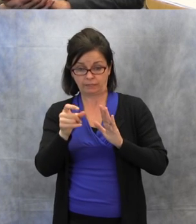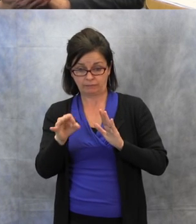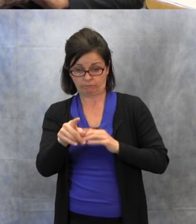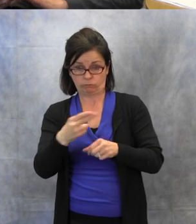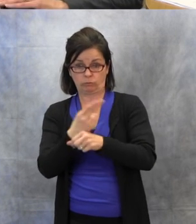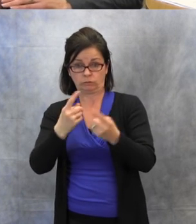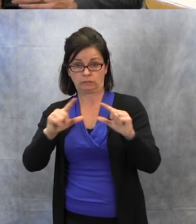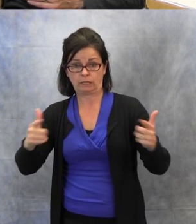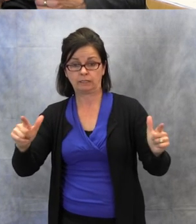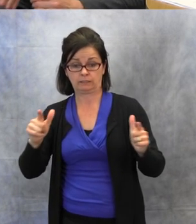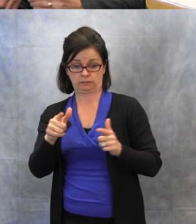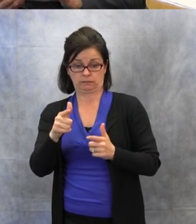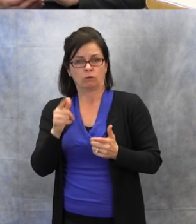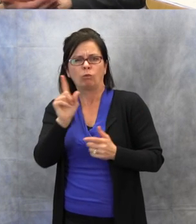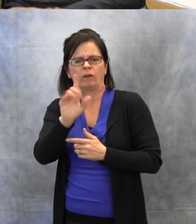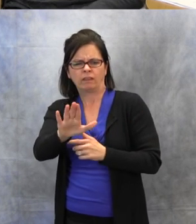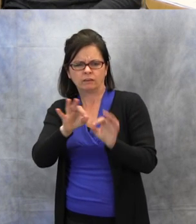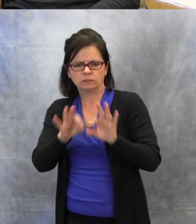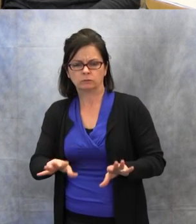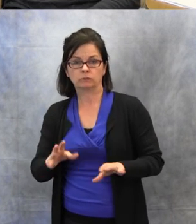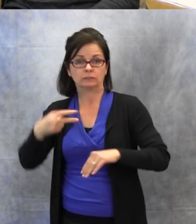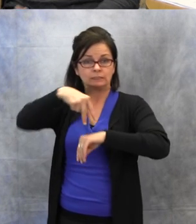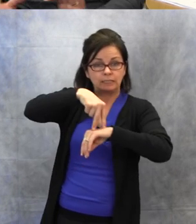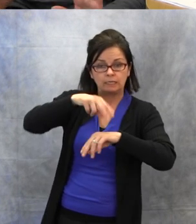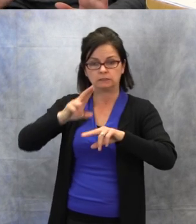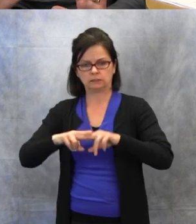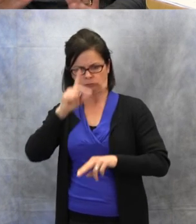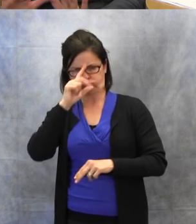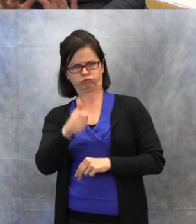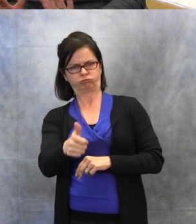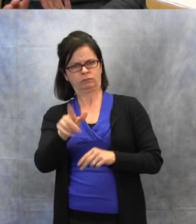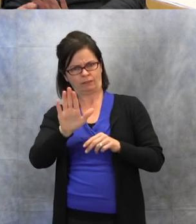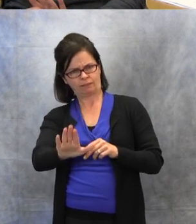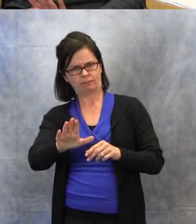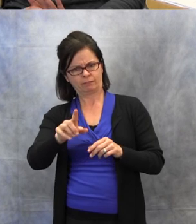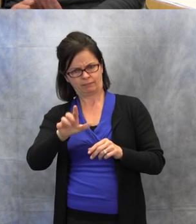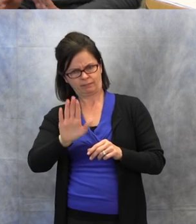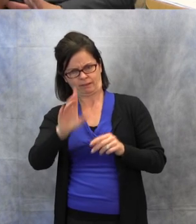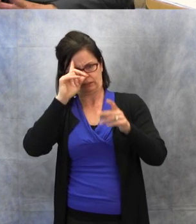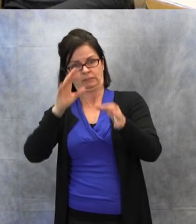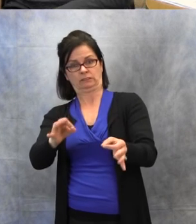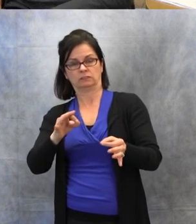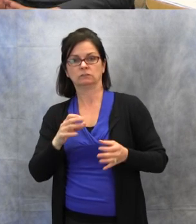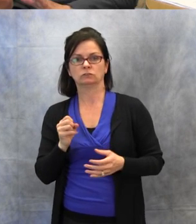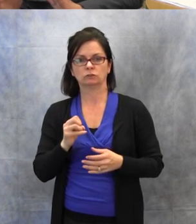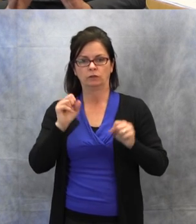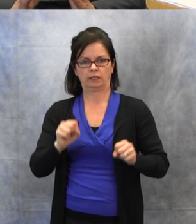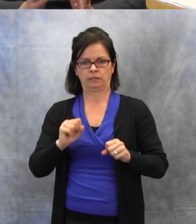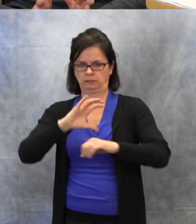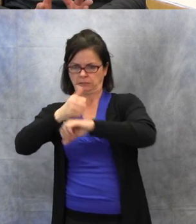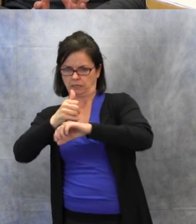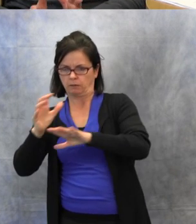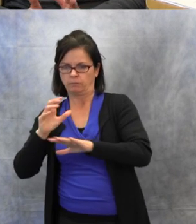will stand or sit, so that they have an ideal sight between the interpreter, and the instructor,